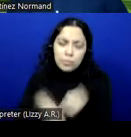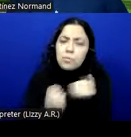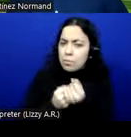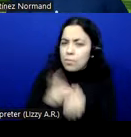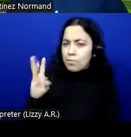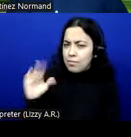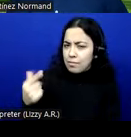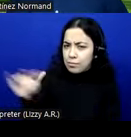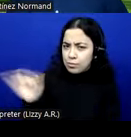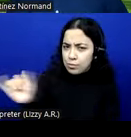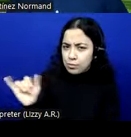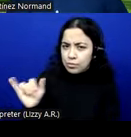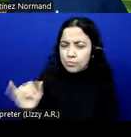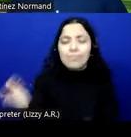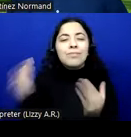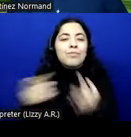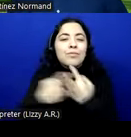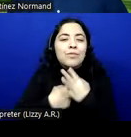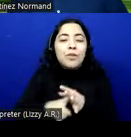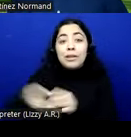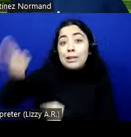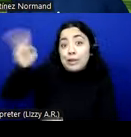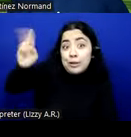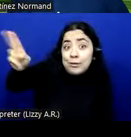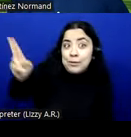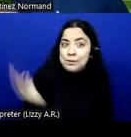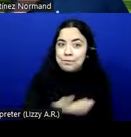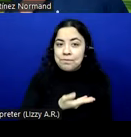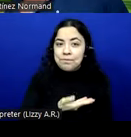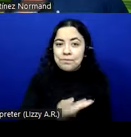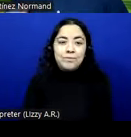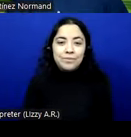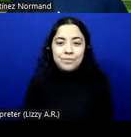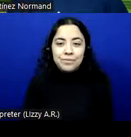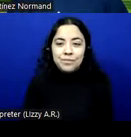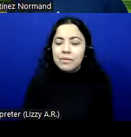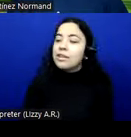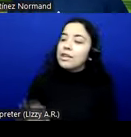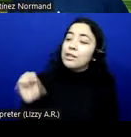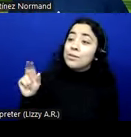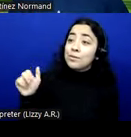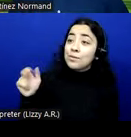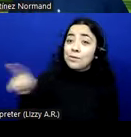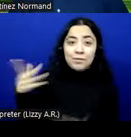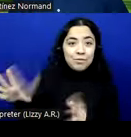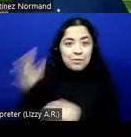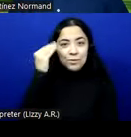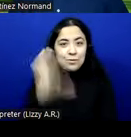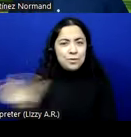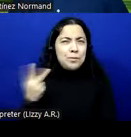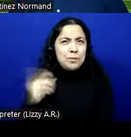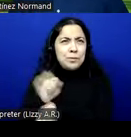So let's start with a bit of history. Susanna has told you we started working in this many